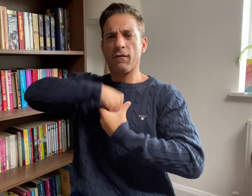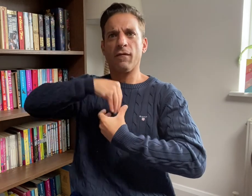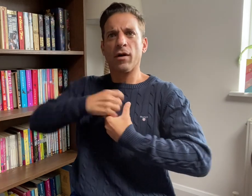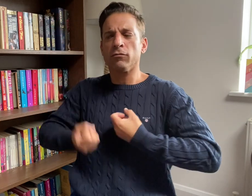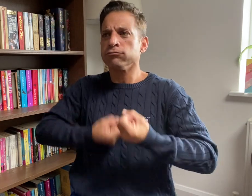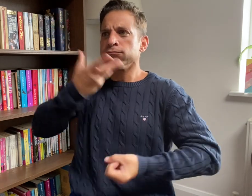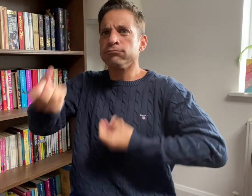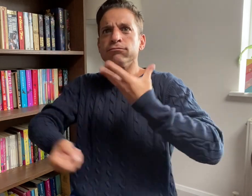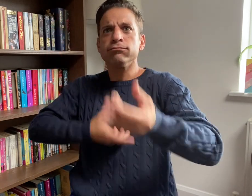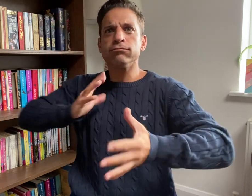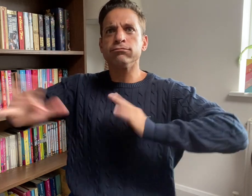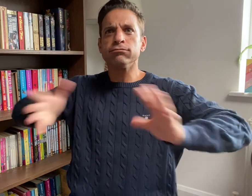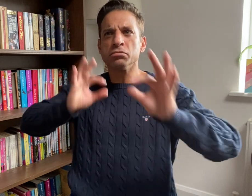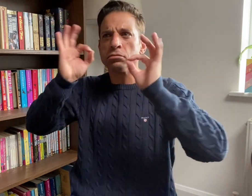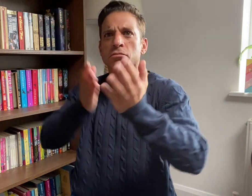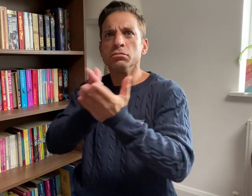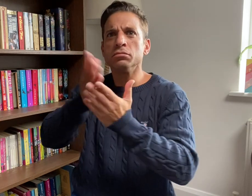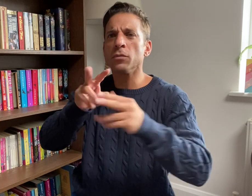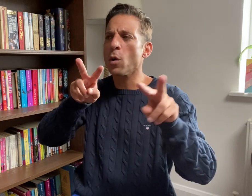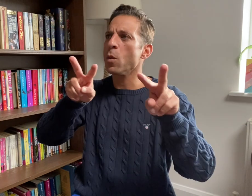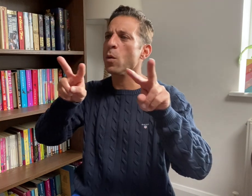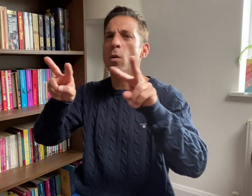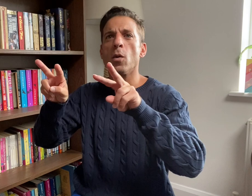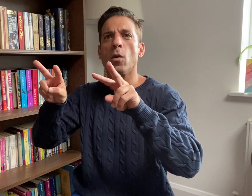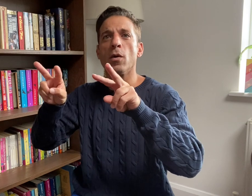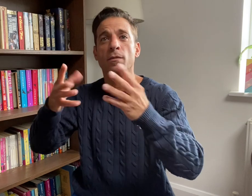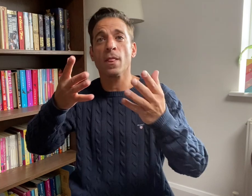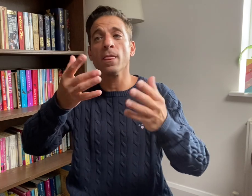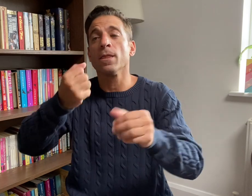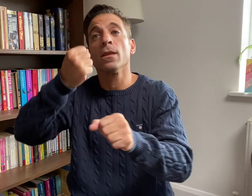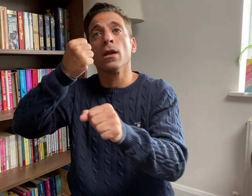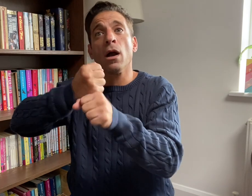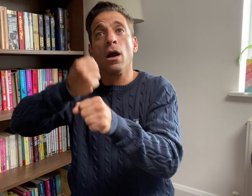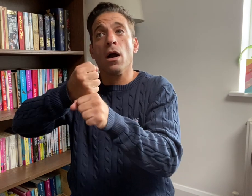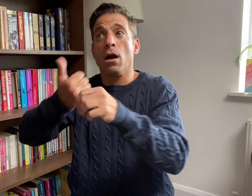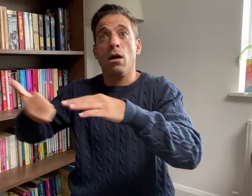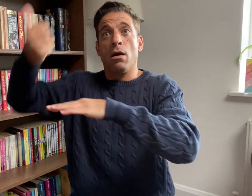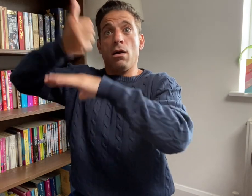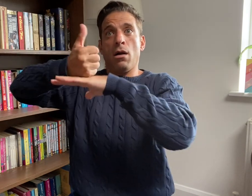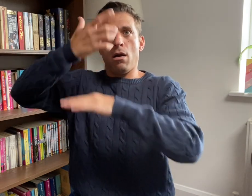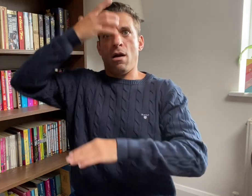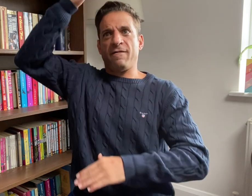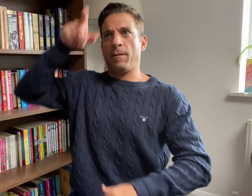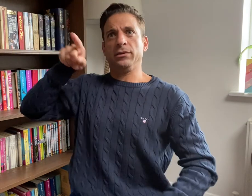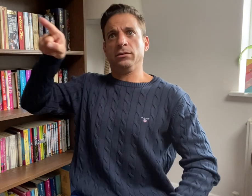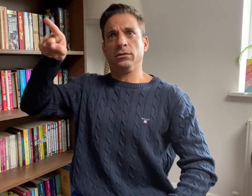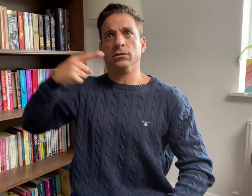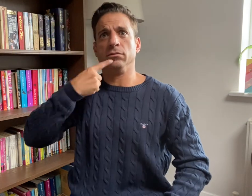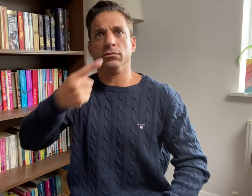When governments hire Deaf interpreters and receive positive